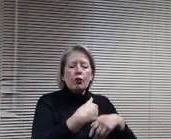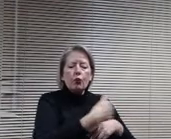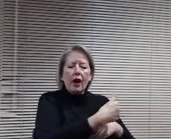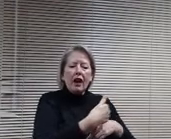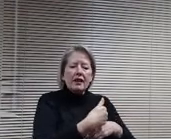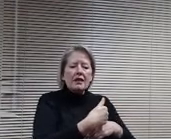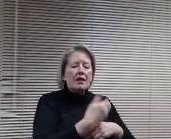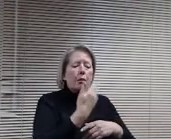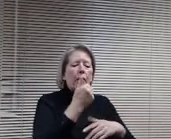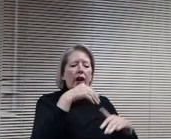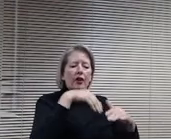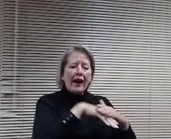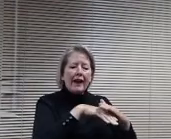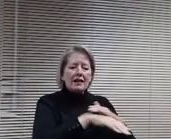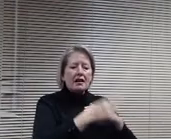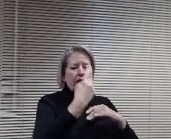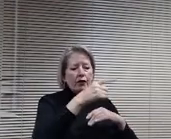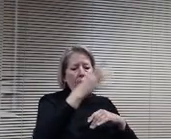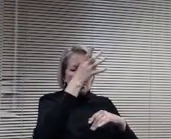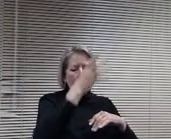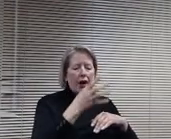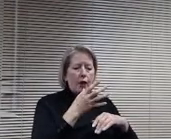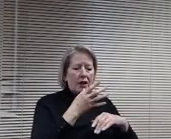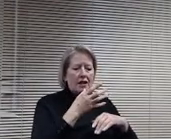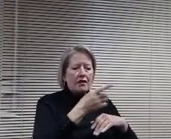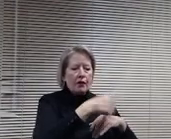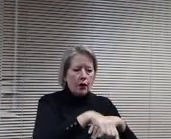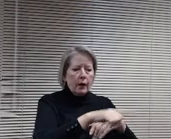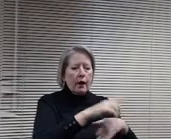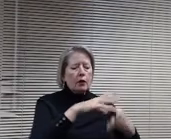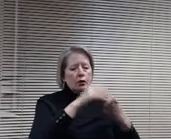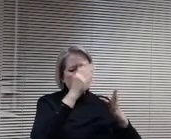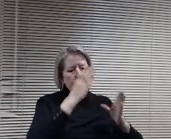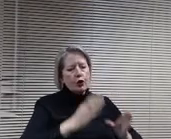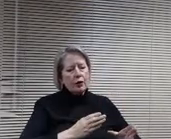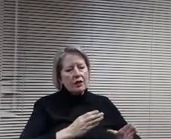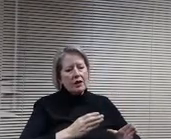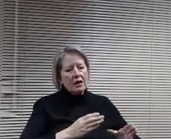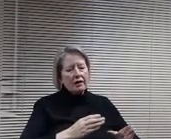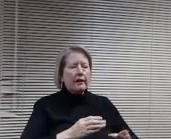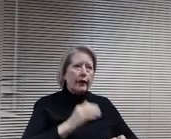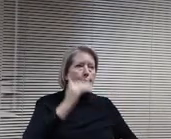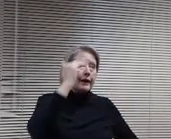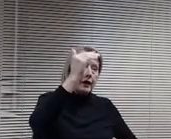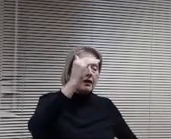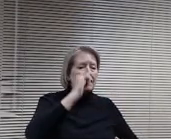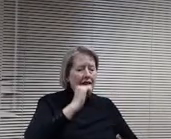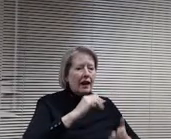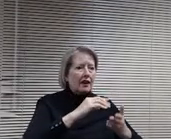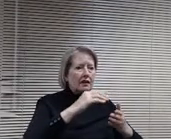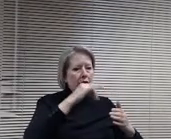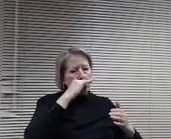to be much shorter and there's going to be much better access for the parents of those children. Also, all I guess